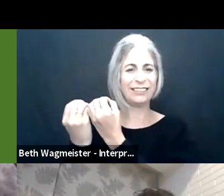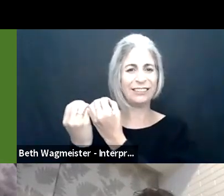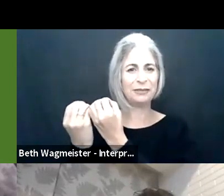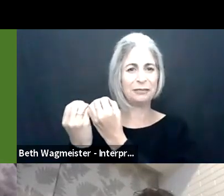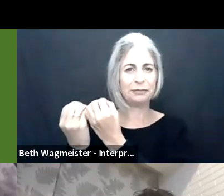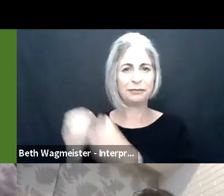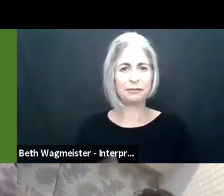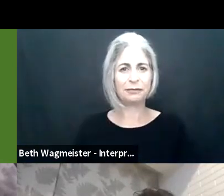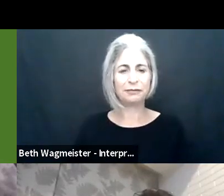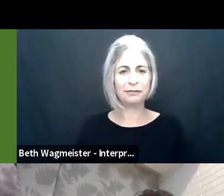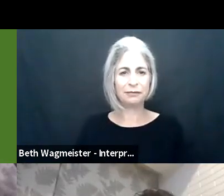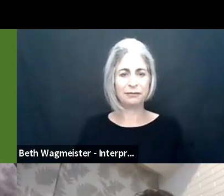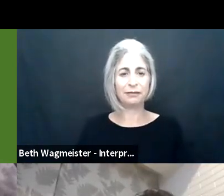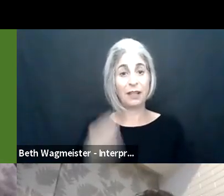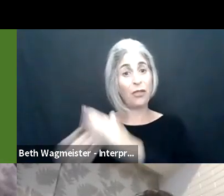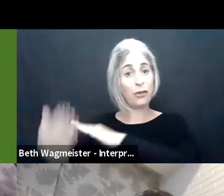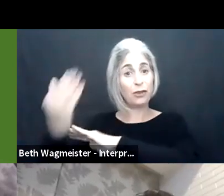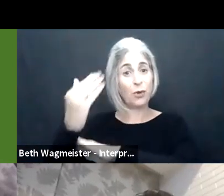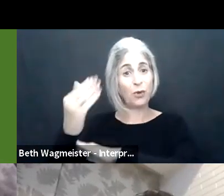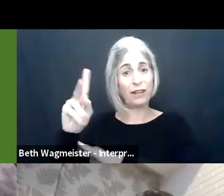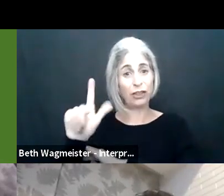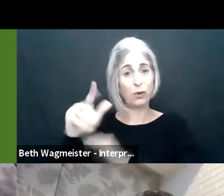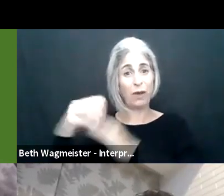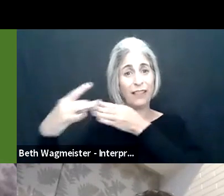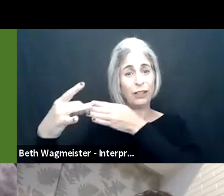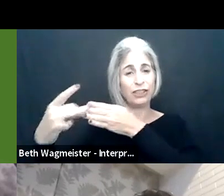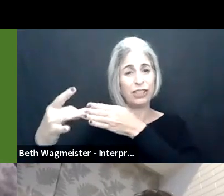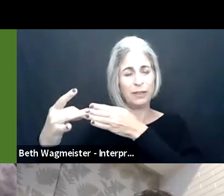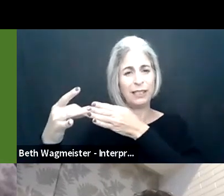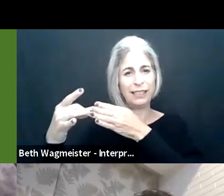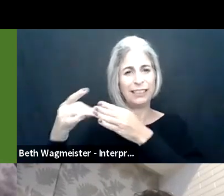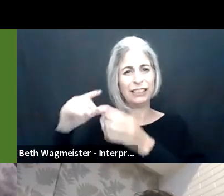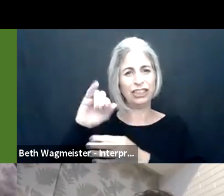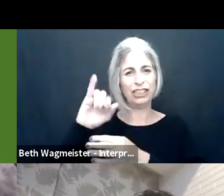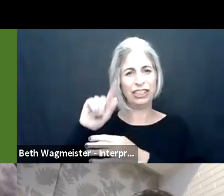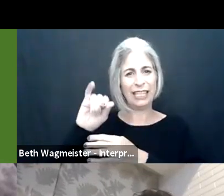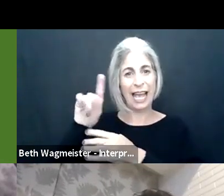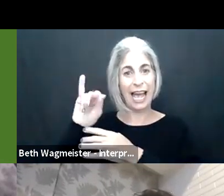We're viewing logos from our supporting organizations.